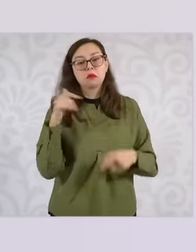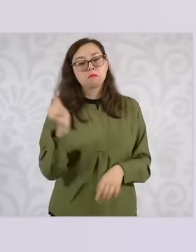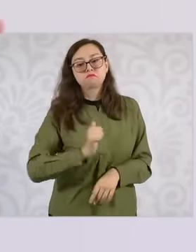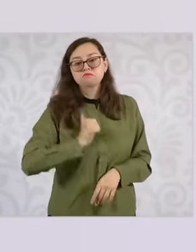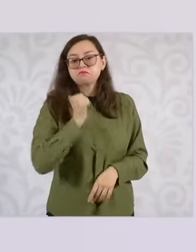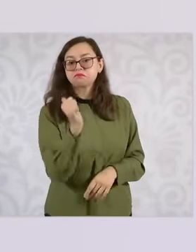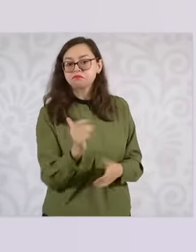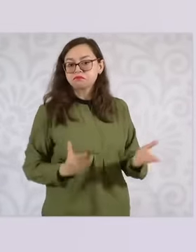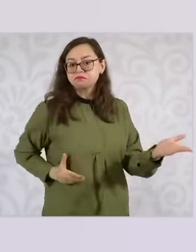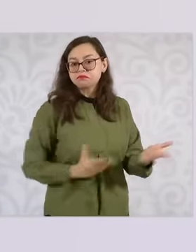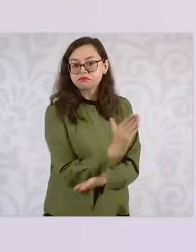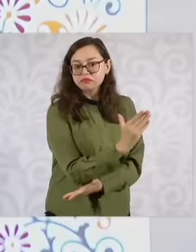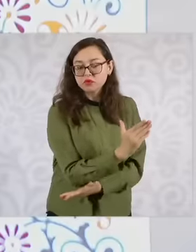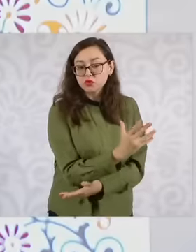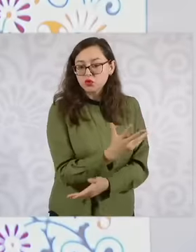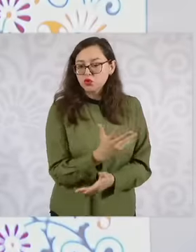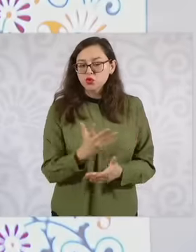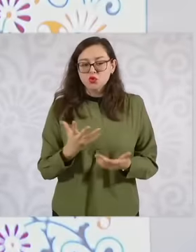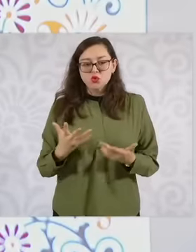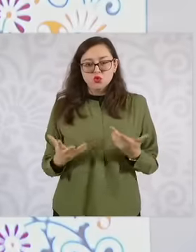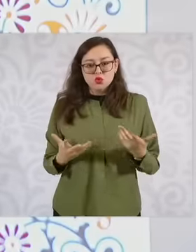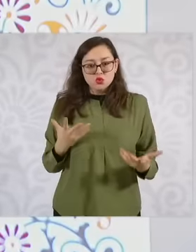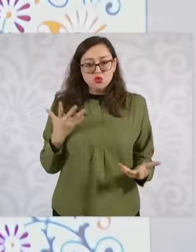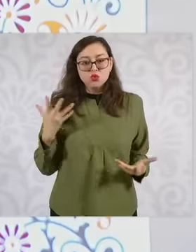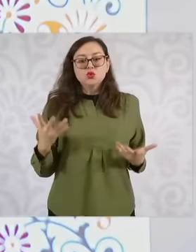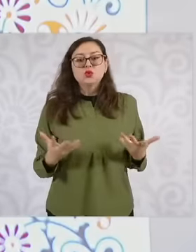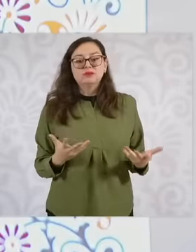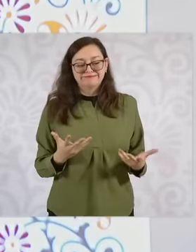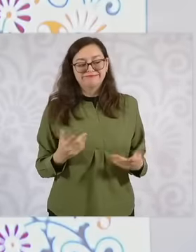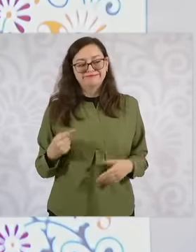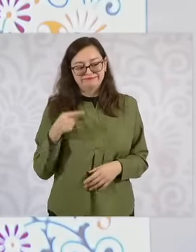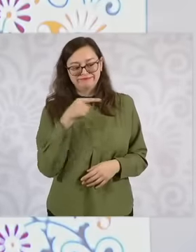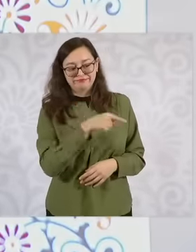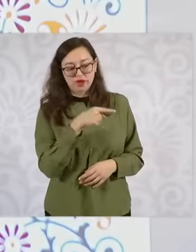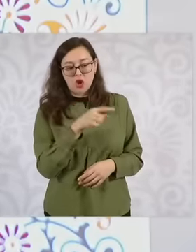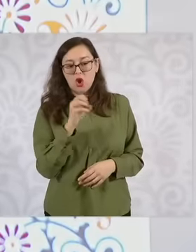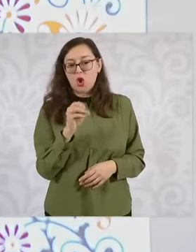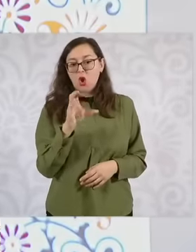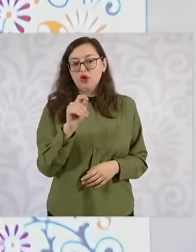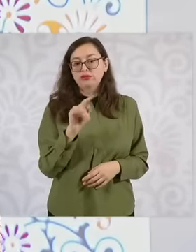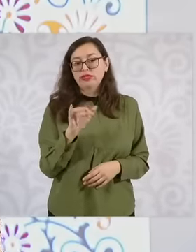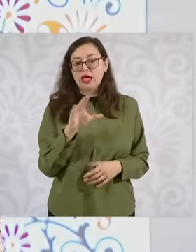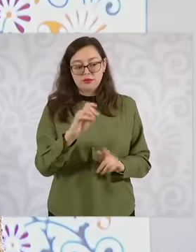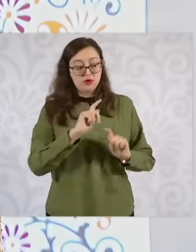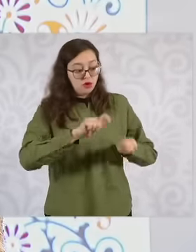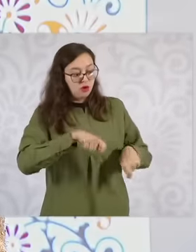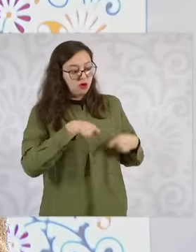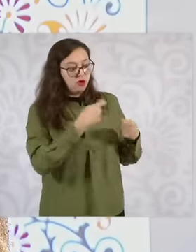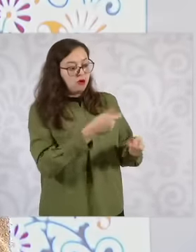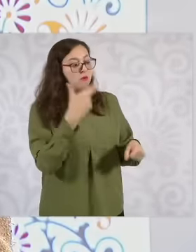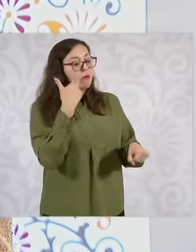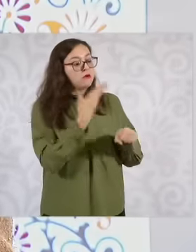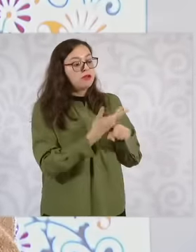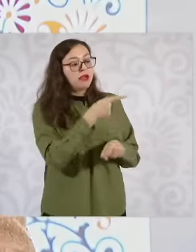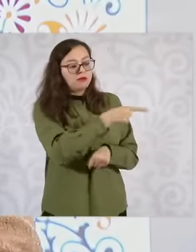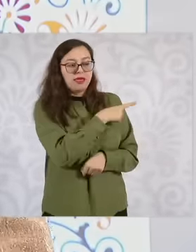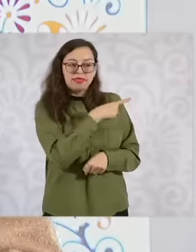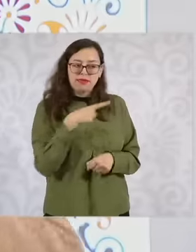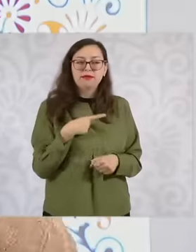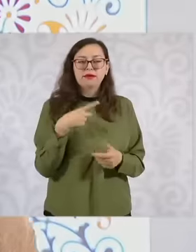Octavio has the task of making a program to solve this problem. Unlike